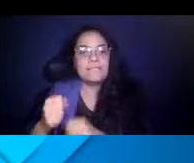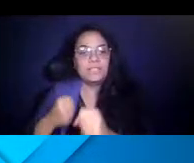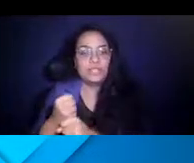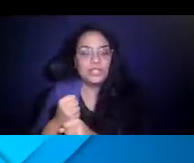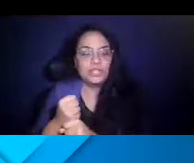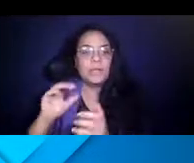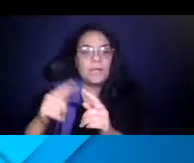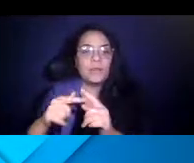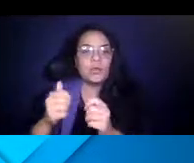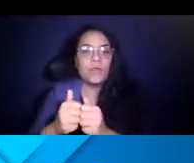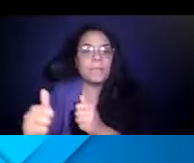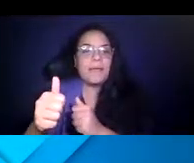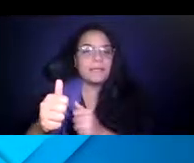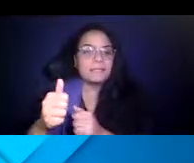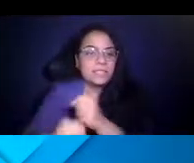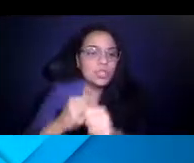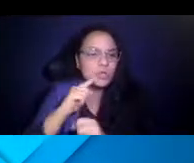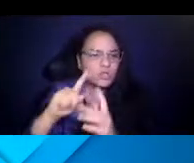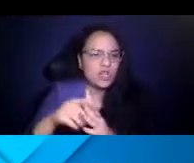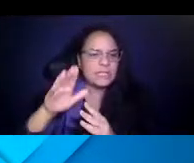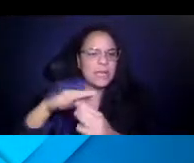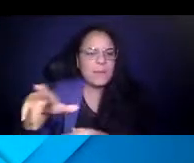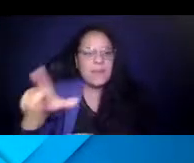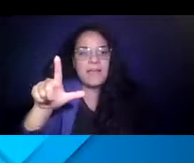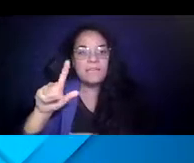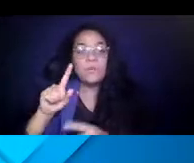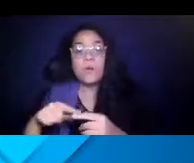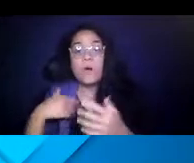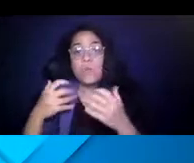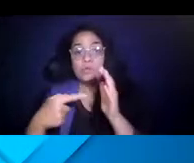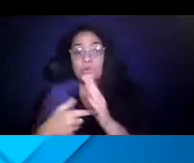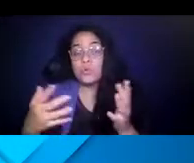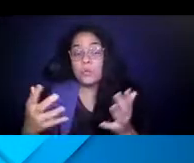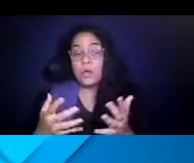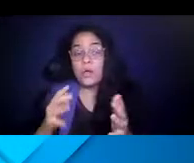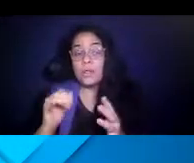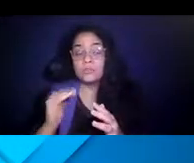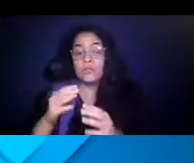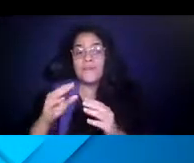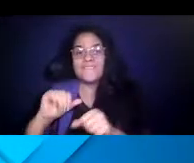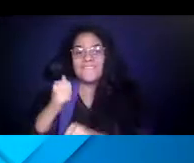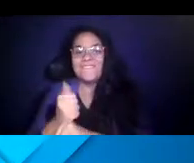14:52:30 We'll start at the top left and basically, what I wanted to show here is this is our fixed route bus ridership.